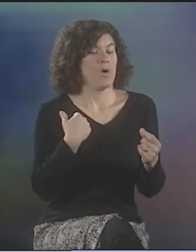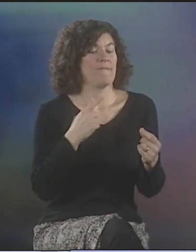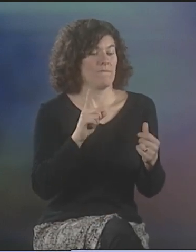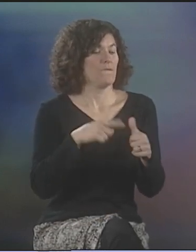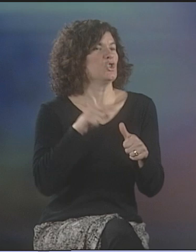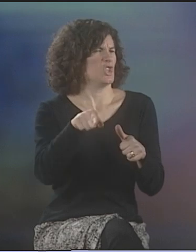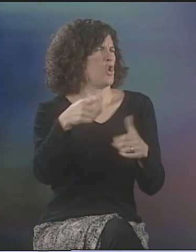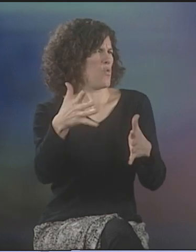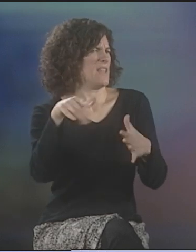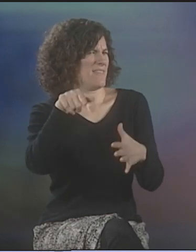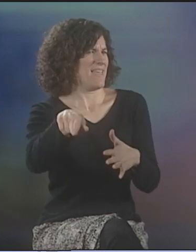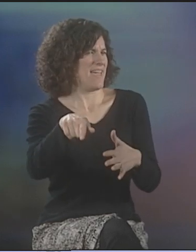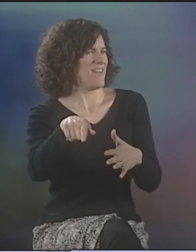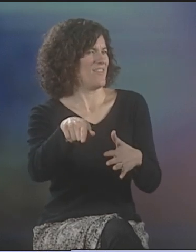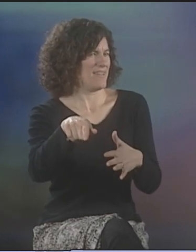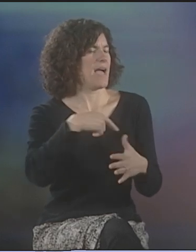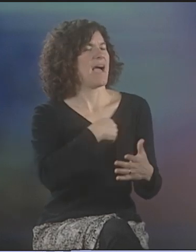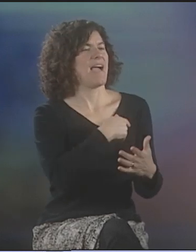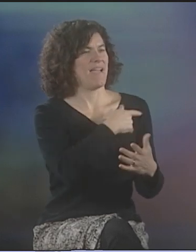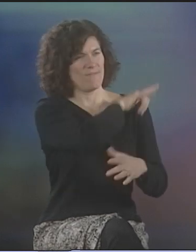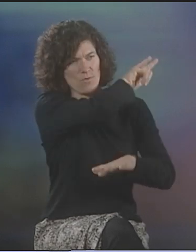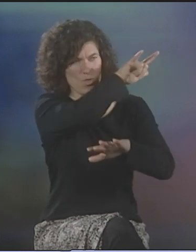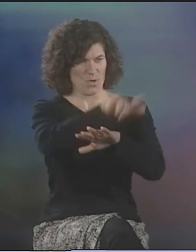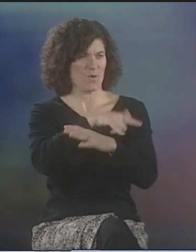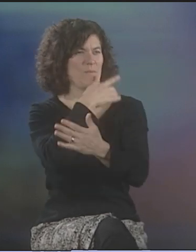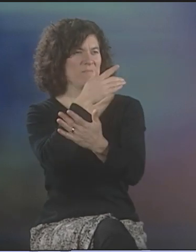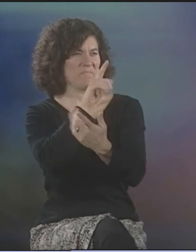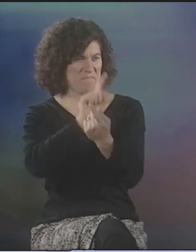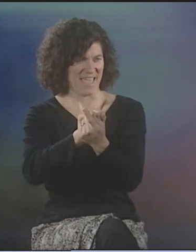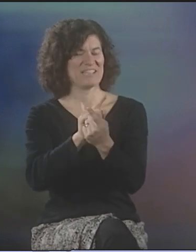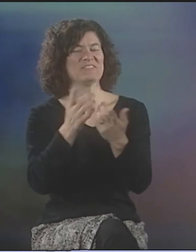SO, WHAT HAPPENED WAS, WELL, SHE WAS ALREADY THERE.